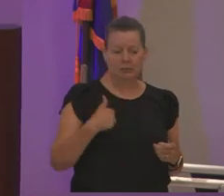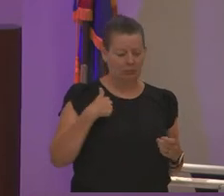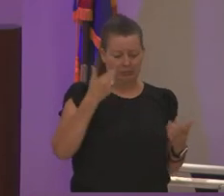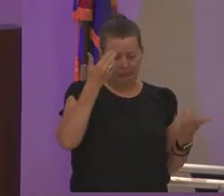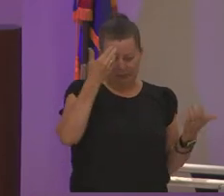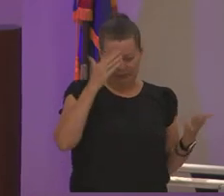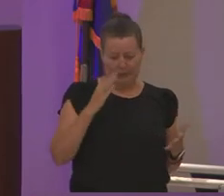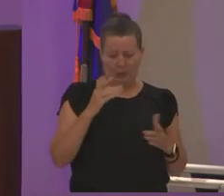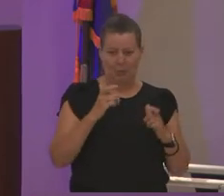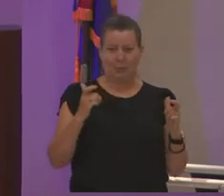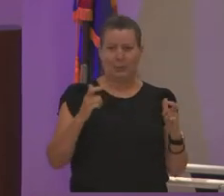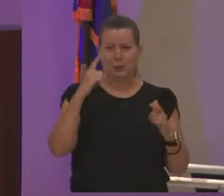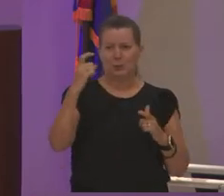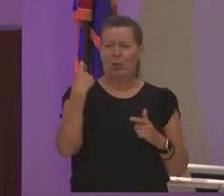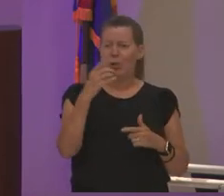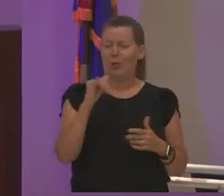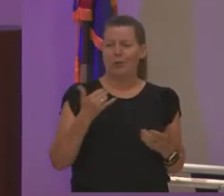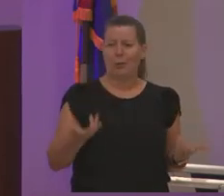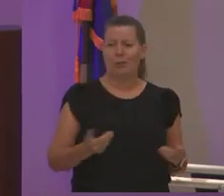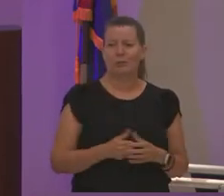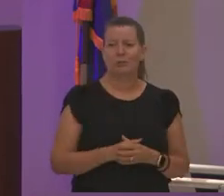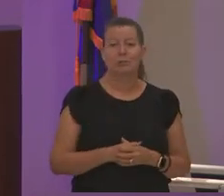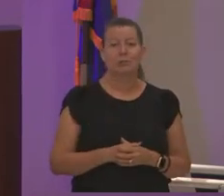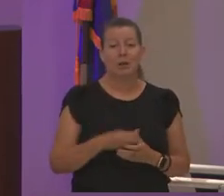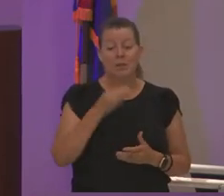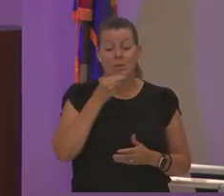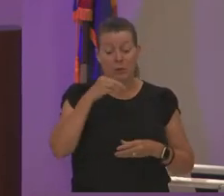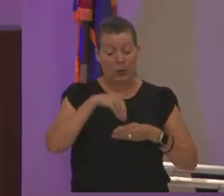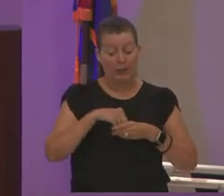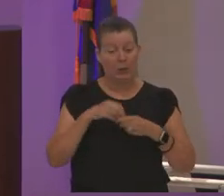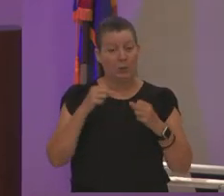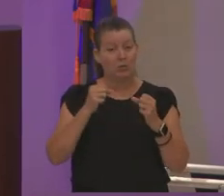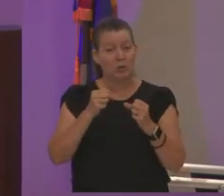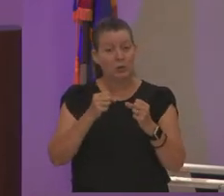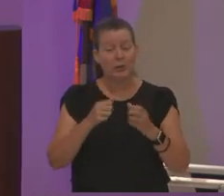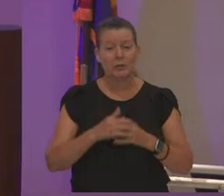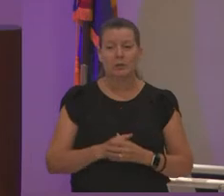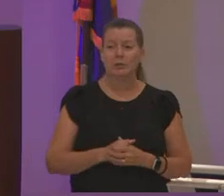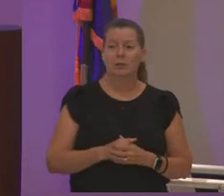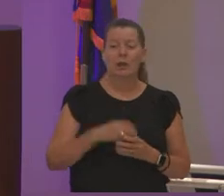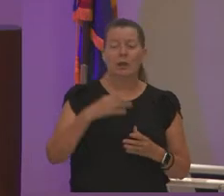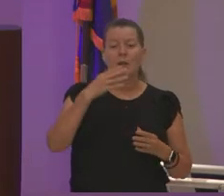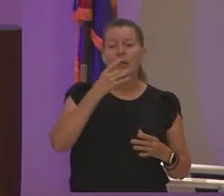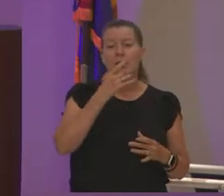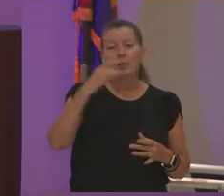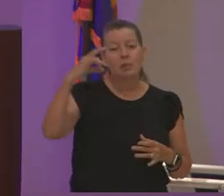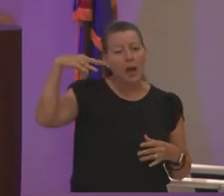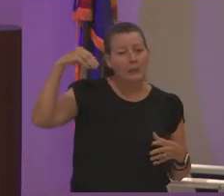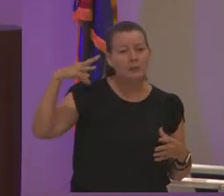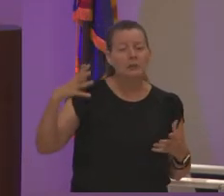looked like having food in the refrigerator having my lights on having clothes that fit